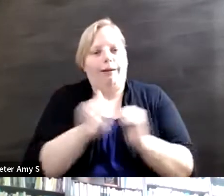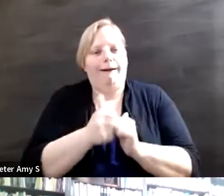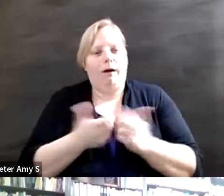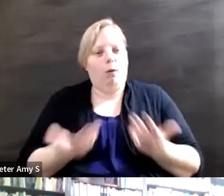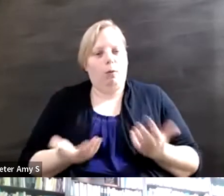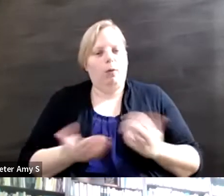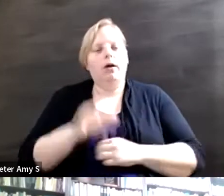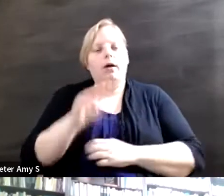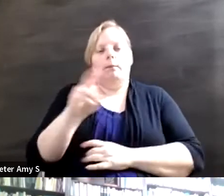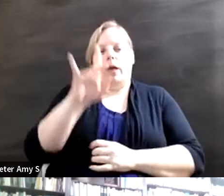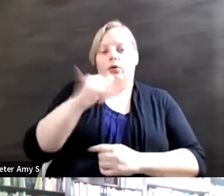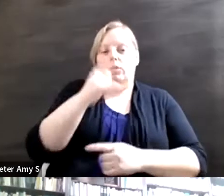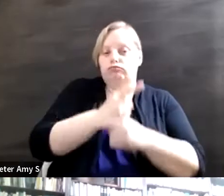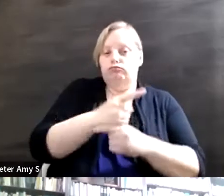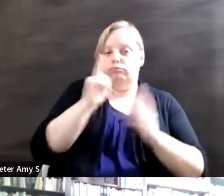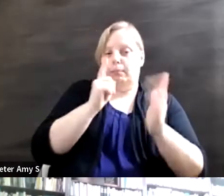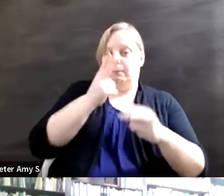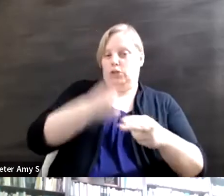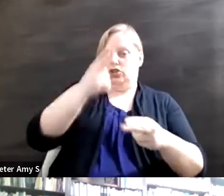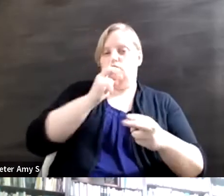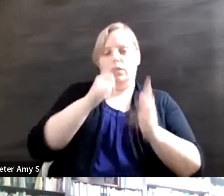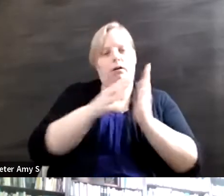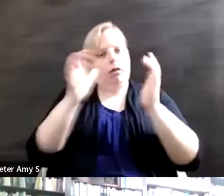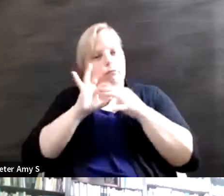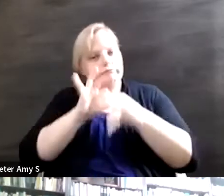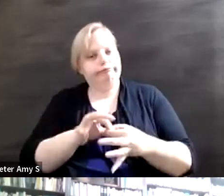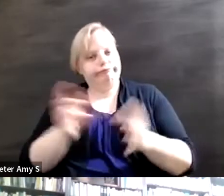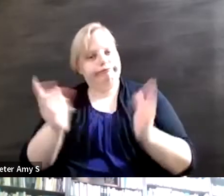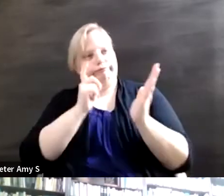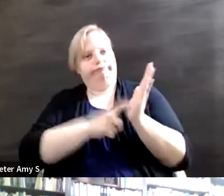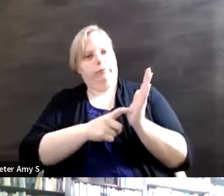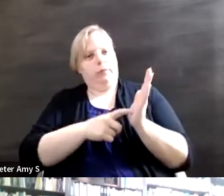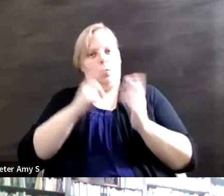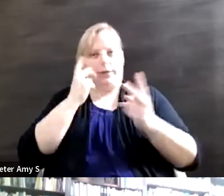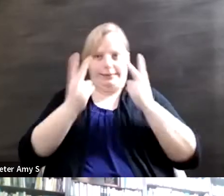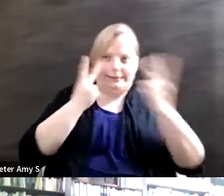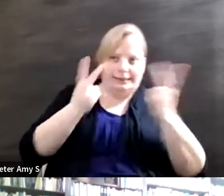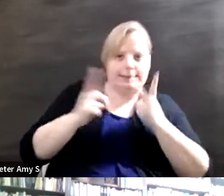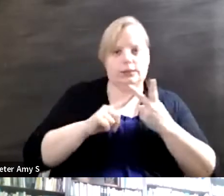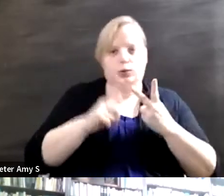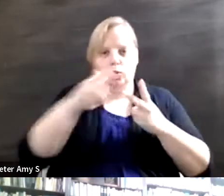points out it has a lot to do as well with what we see, and who we hear and who's visible.